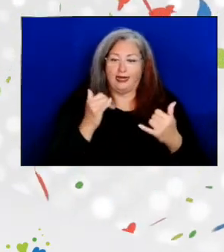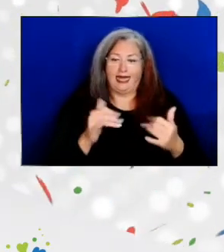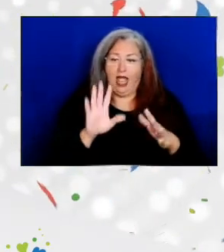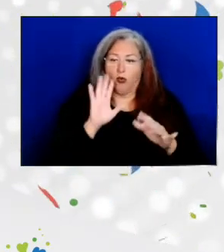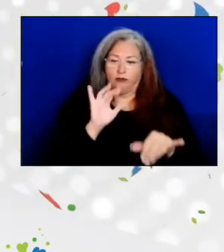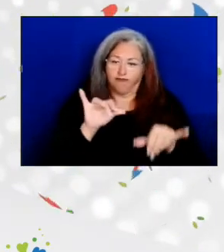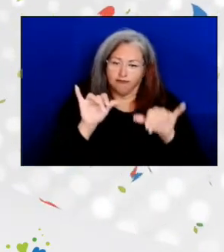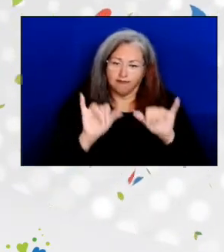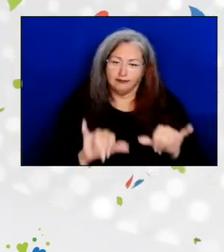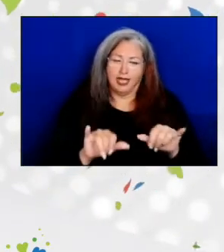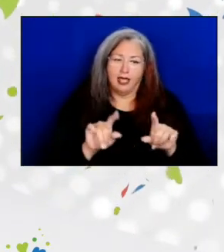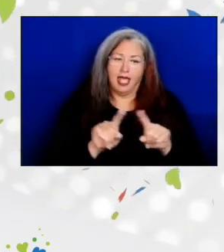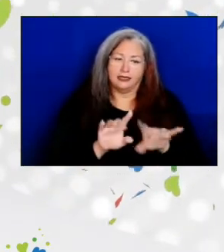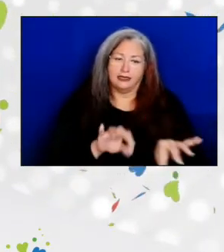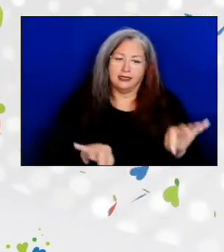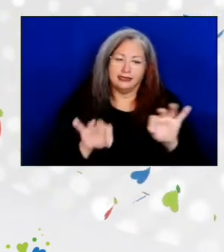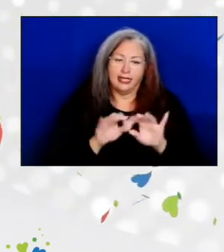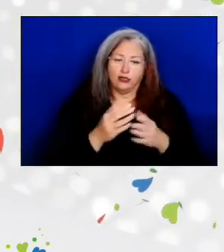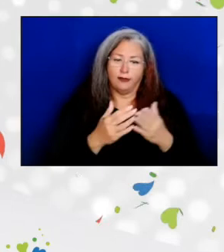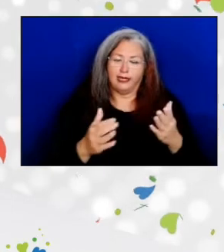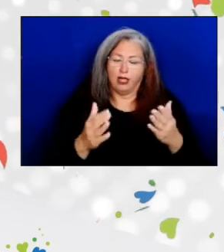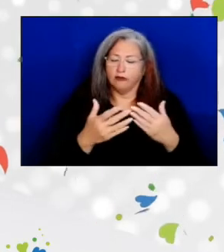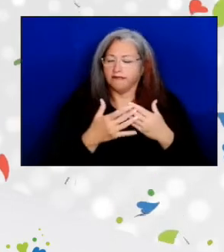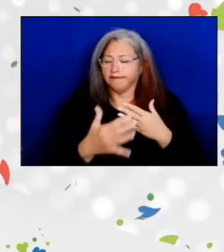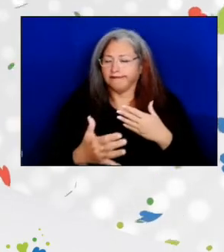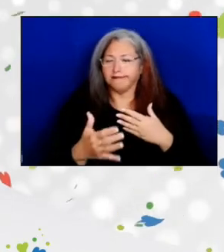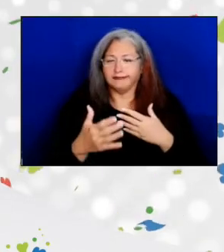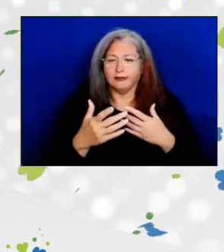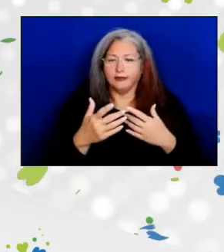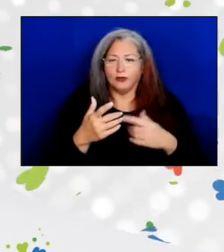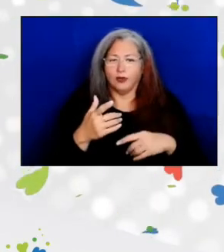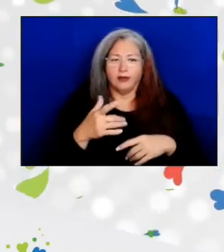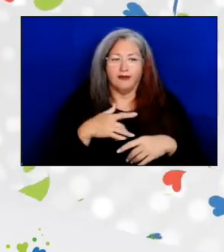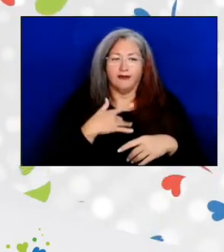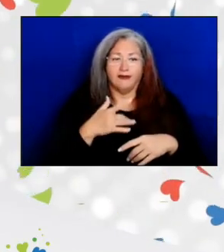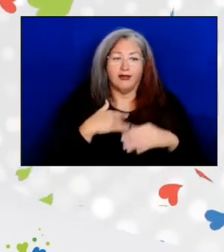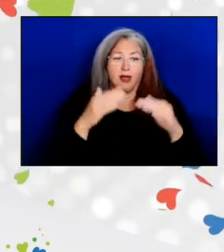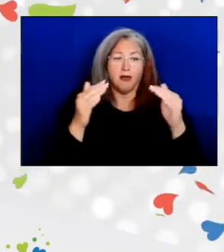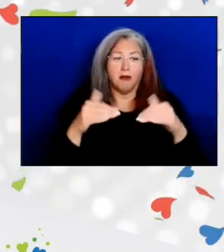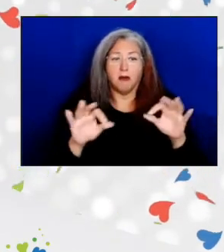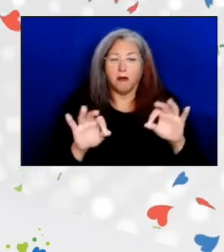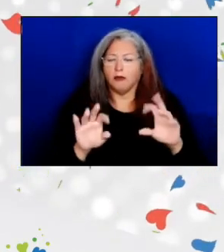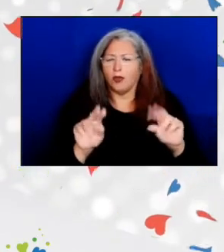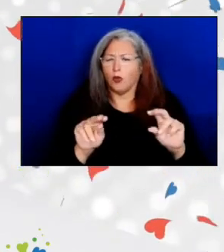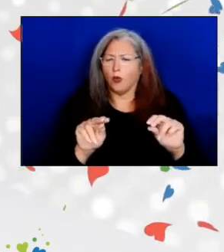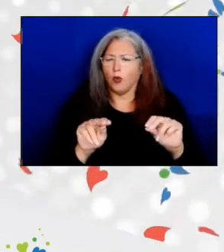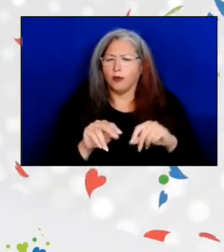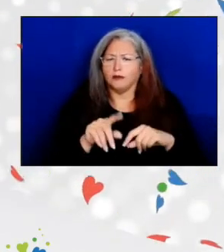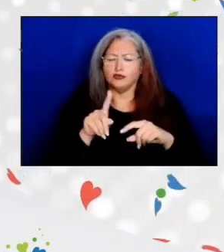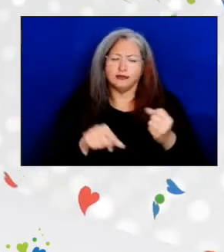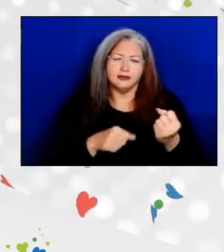for the network for years to come, cannot be underestimated. She supported the Office of Nutrition